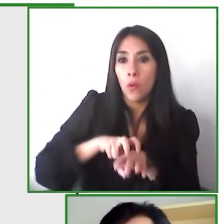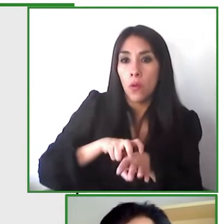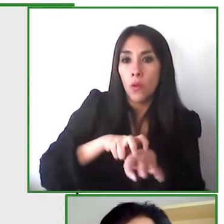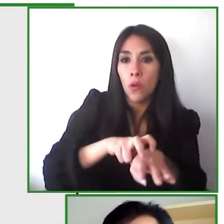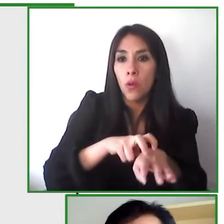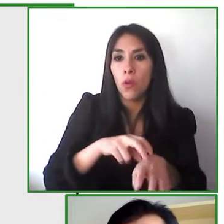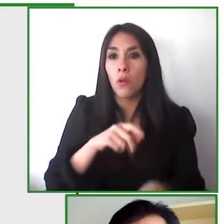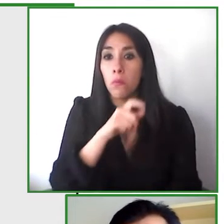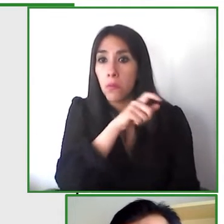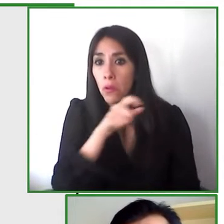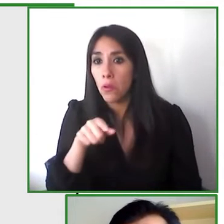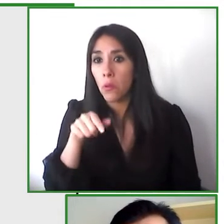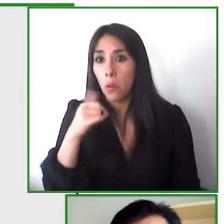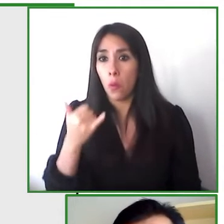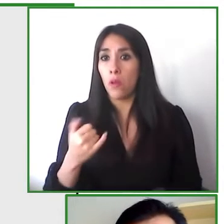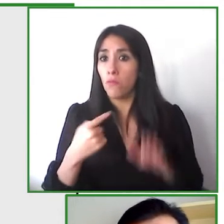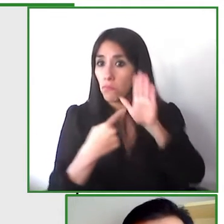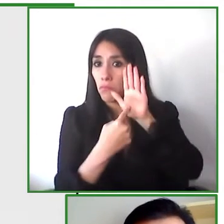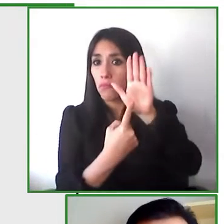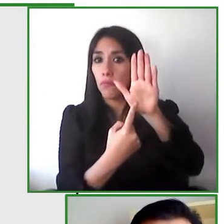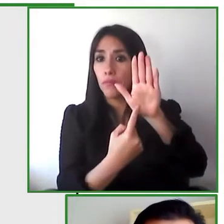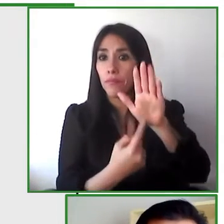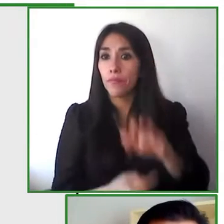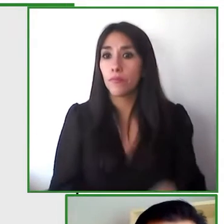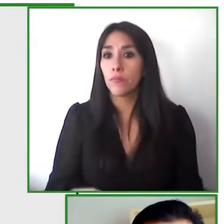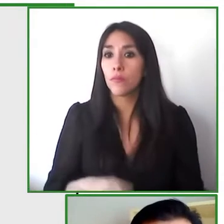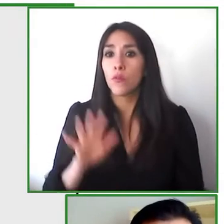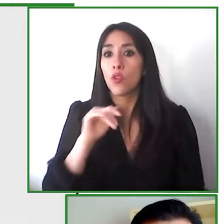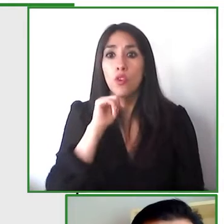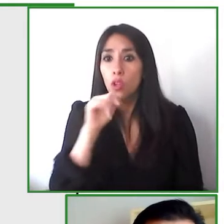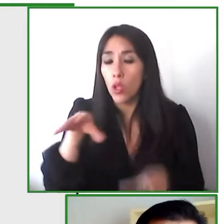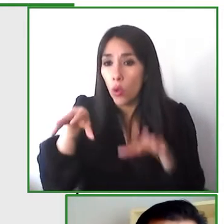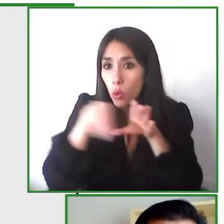able to ride on the same transport as their family members the